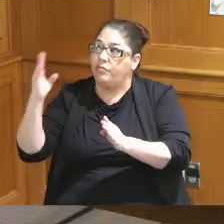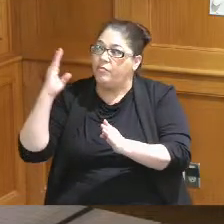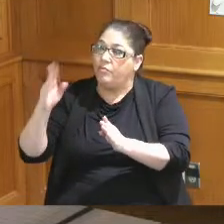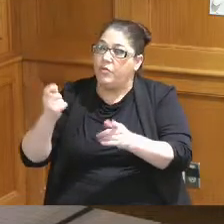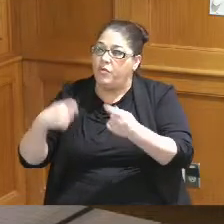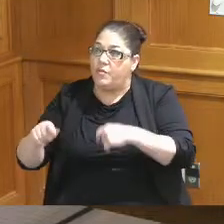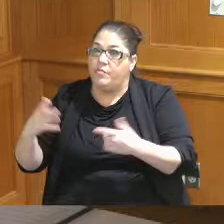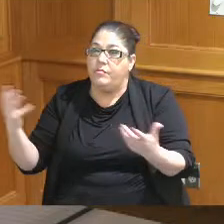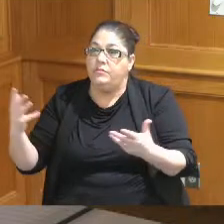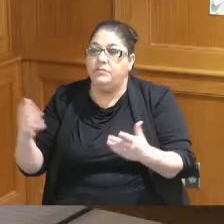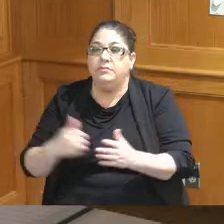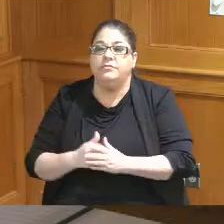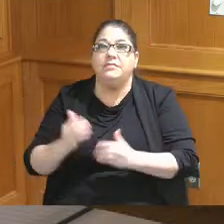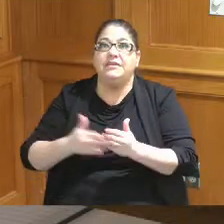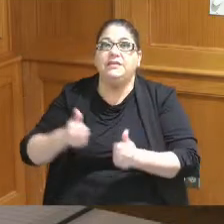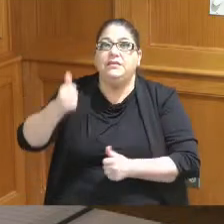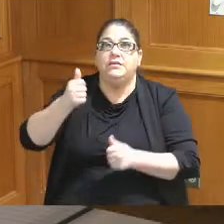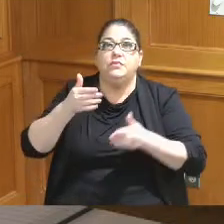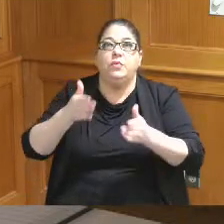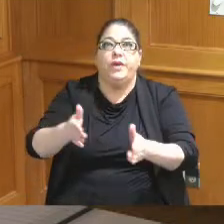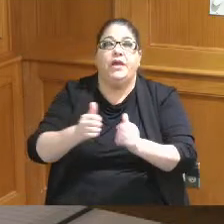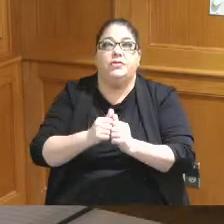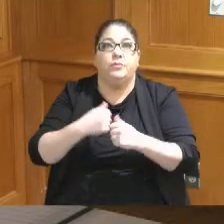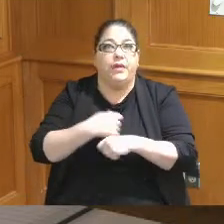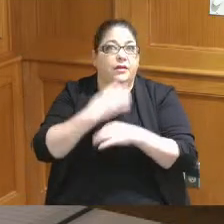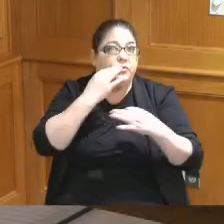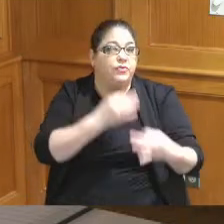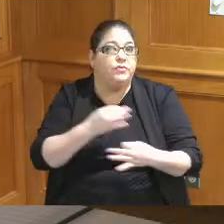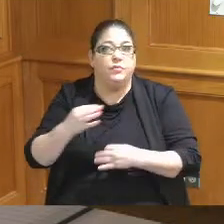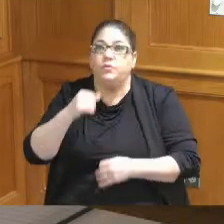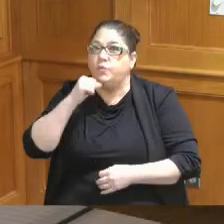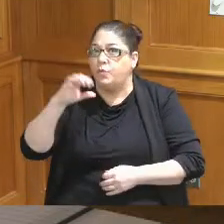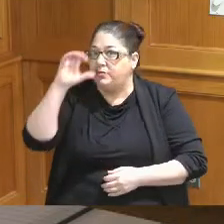the easiest way to make the determination we should not make assumptions that everything